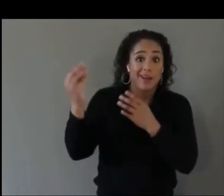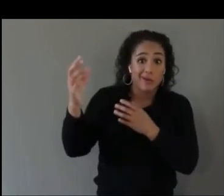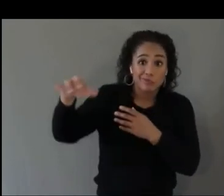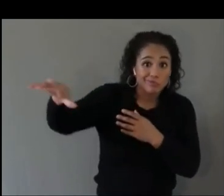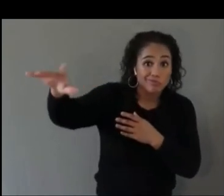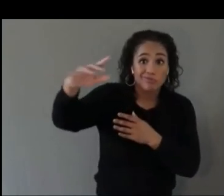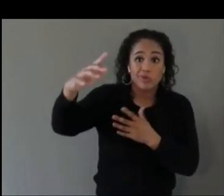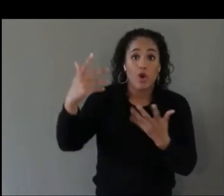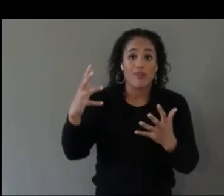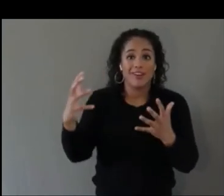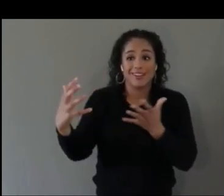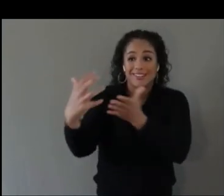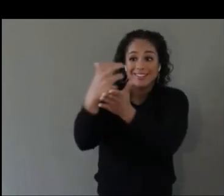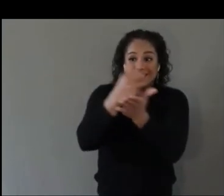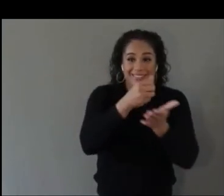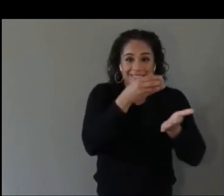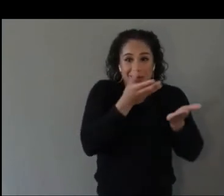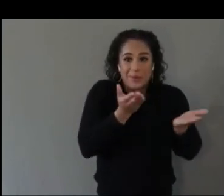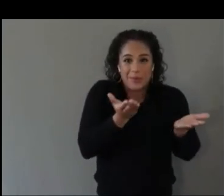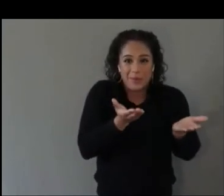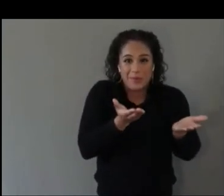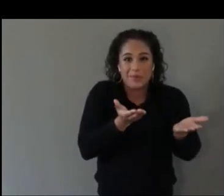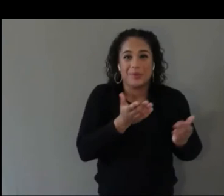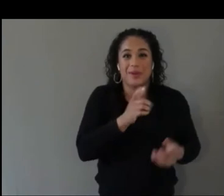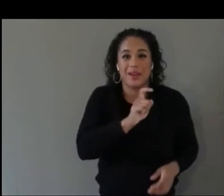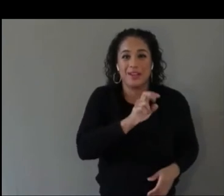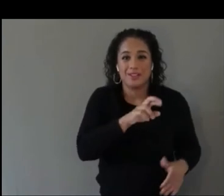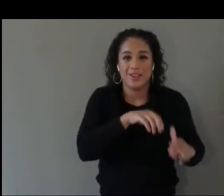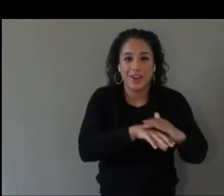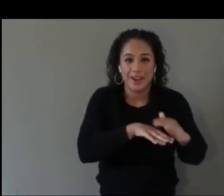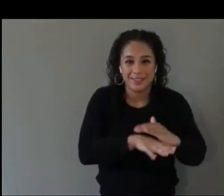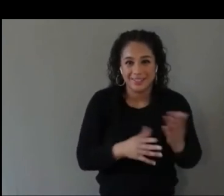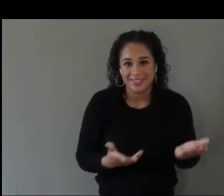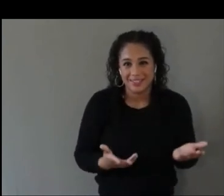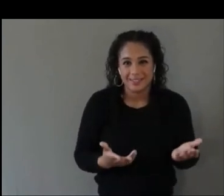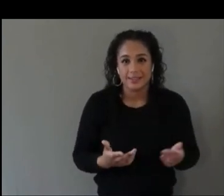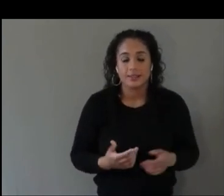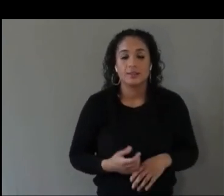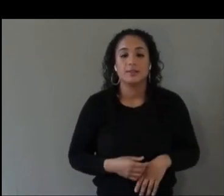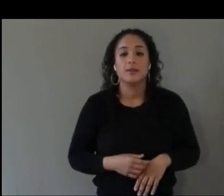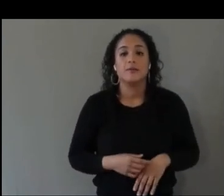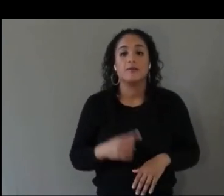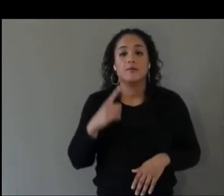For any kind of edge cases, where I feel like I want to play more and build something, I